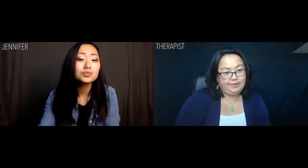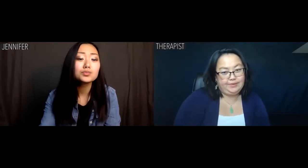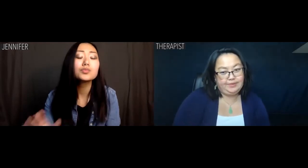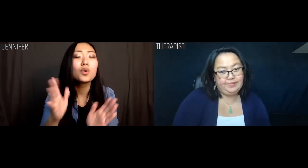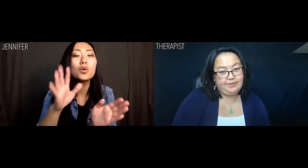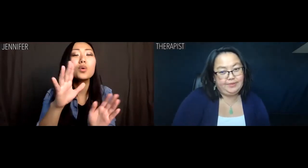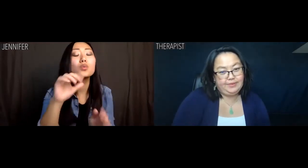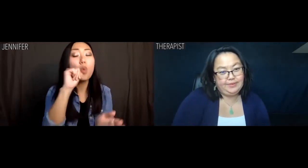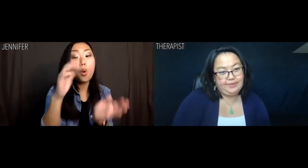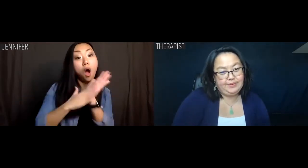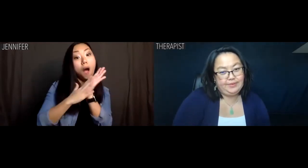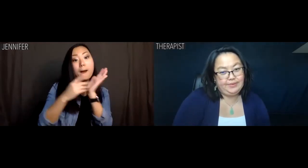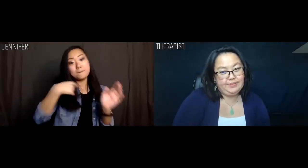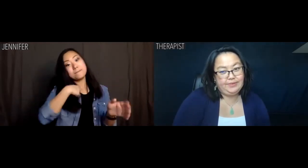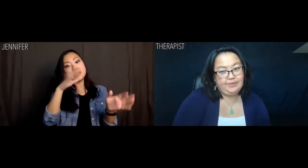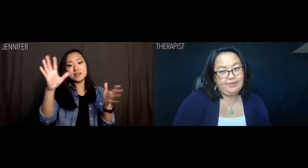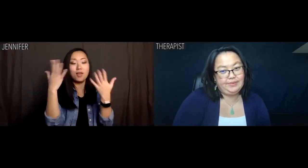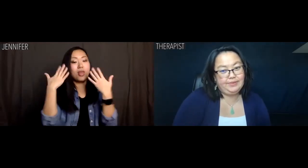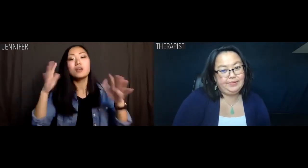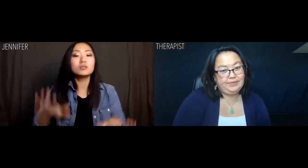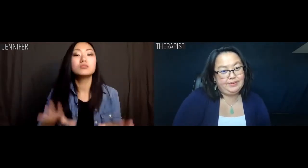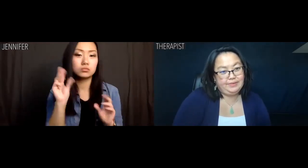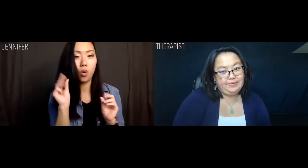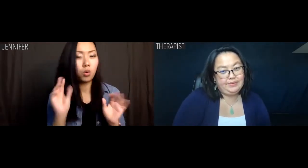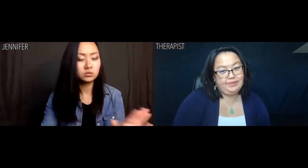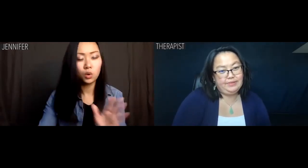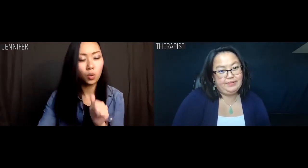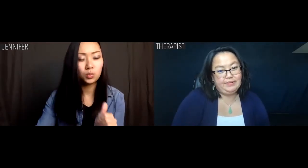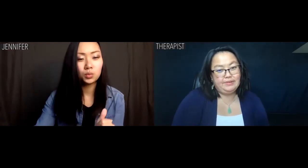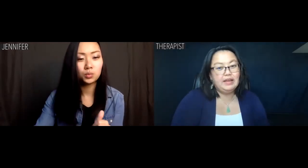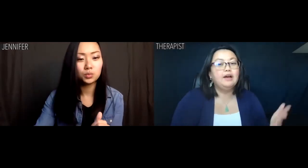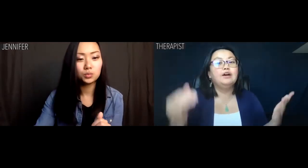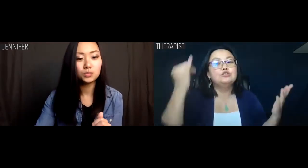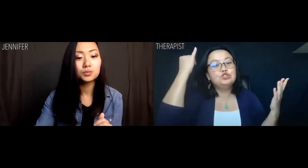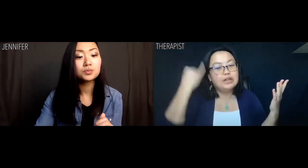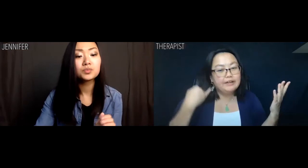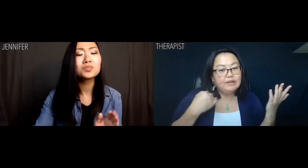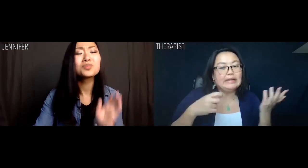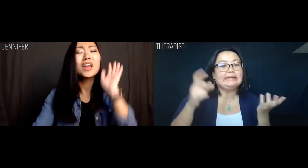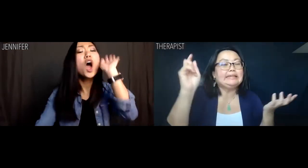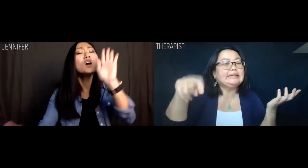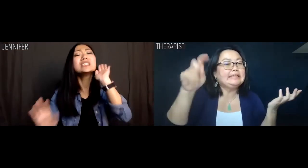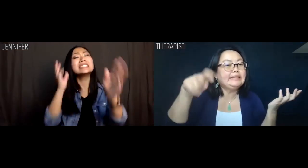Jennifer: Don't use compliments to placate me. Therapist: Jennifer. We have to --